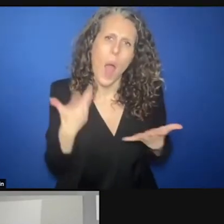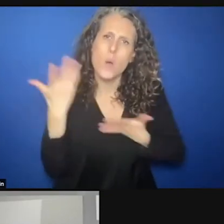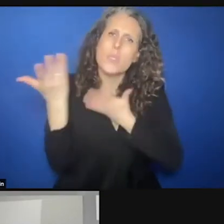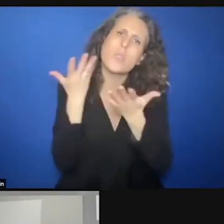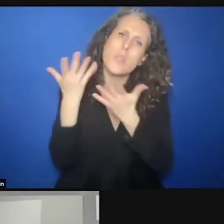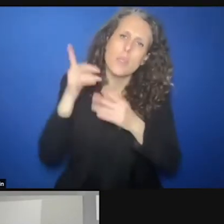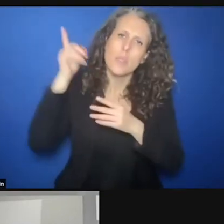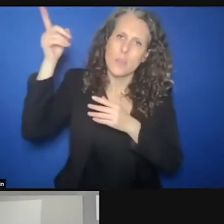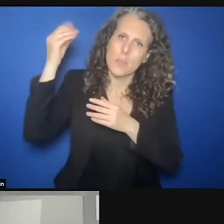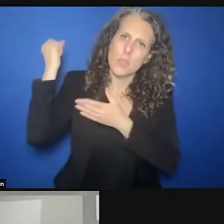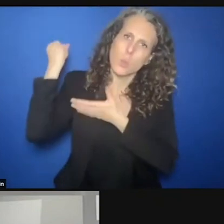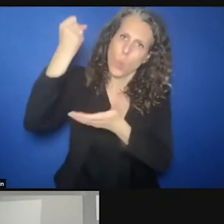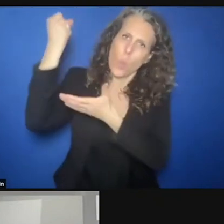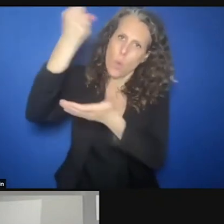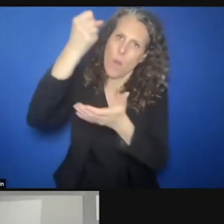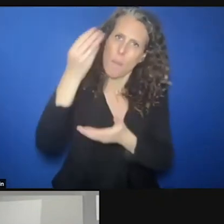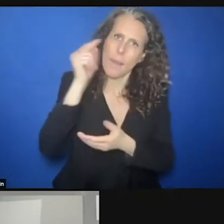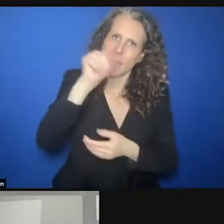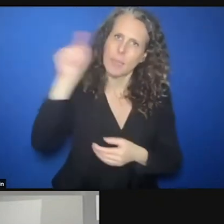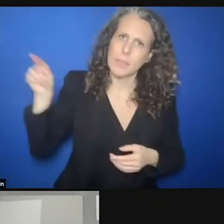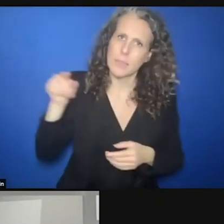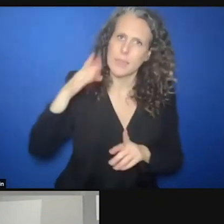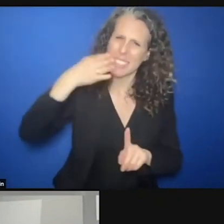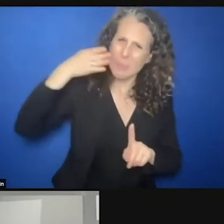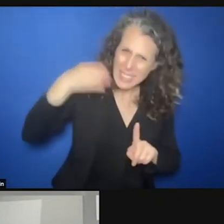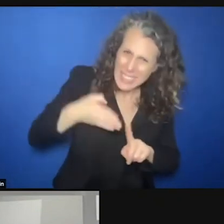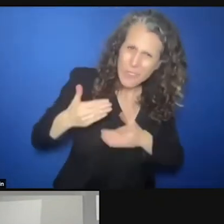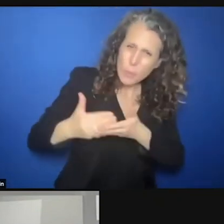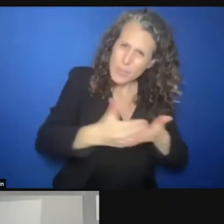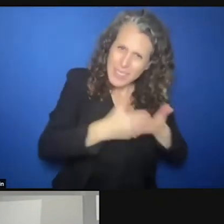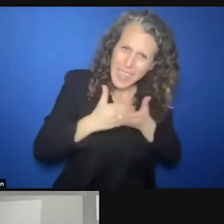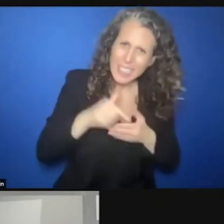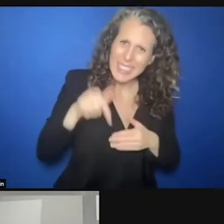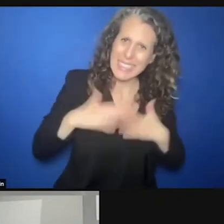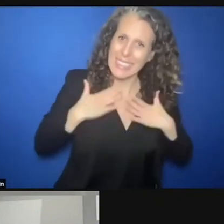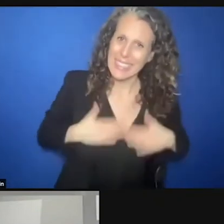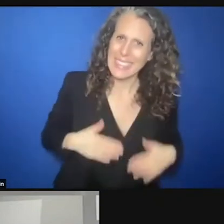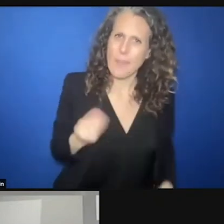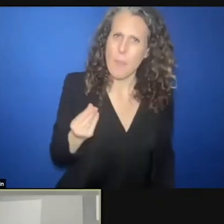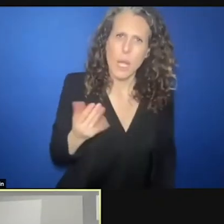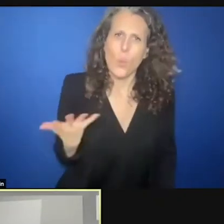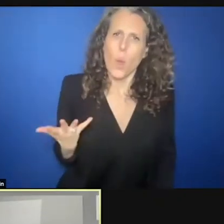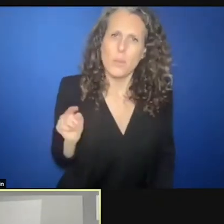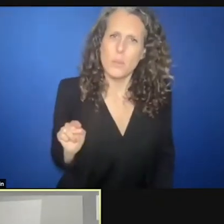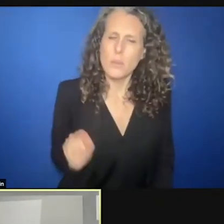specific about protection that needs the funds. >> JAN EGELAND: Well,